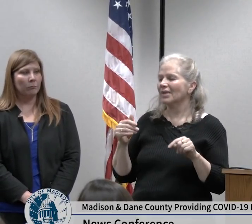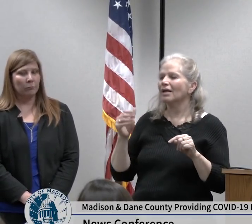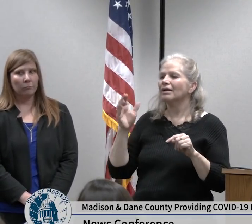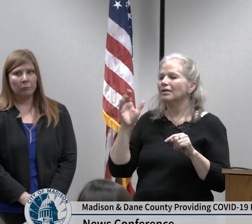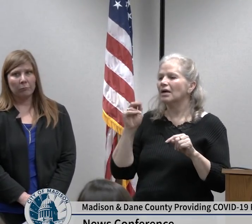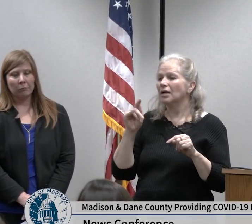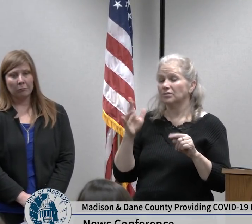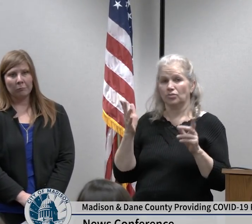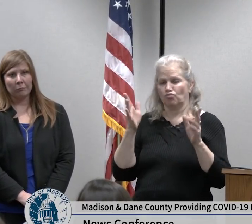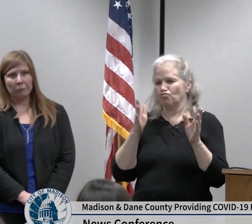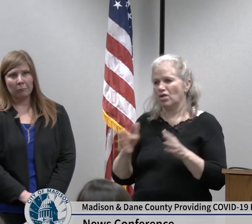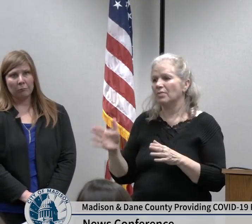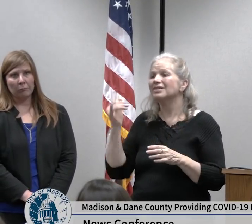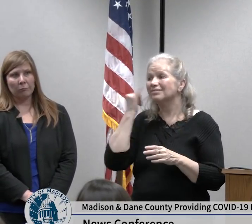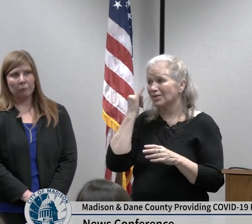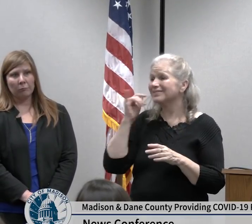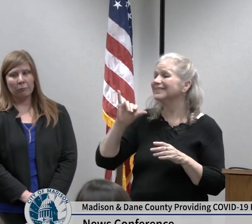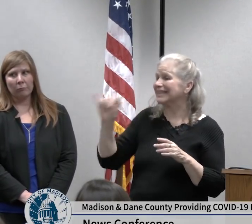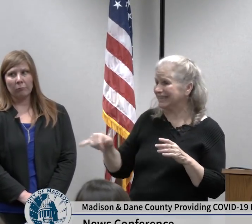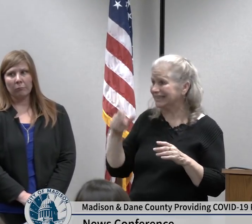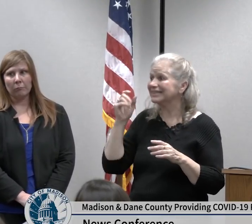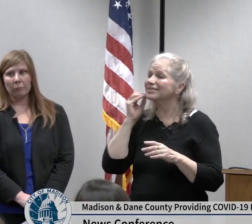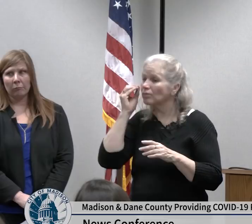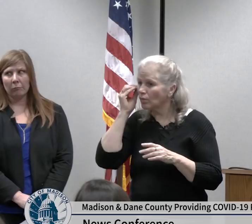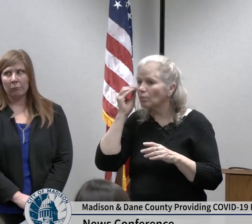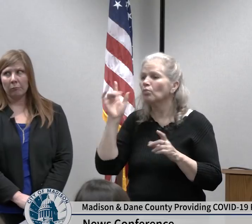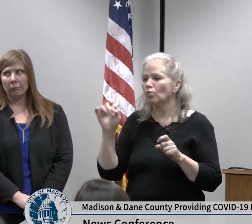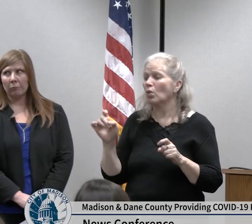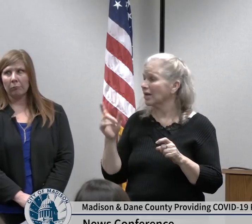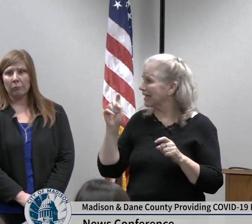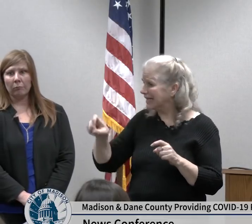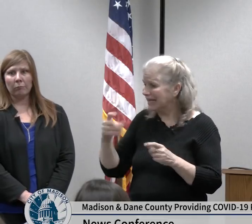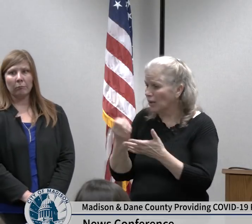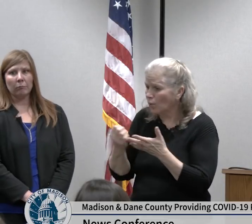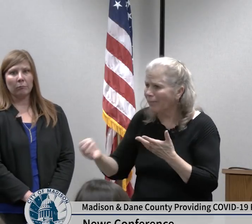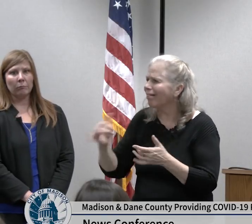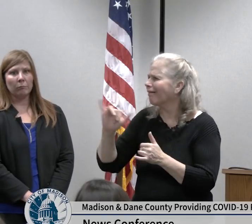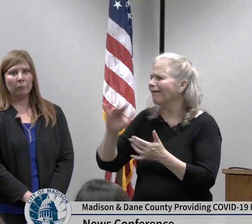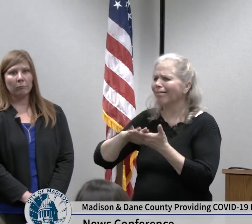need arise if it's you know if they need extra equipment for working in their